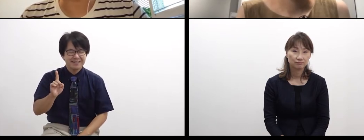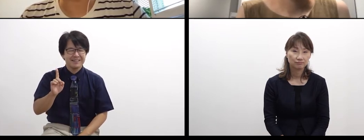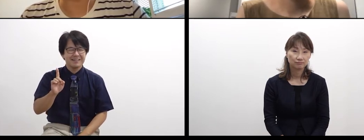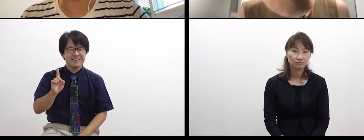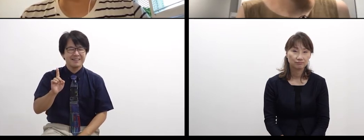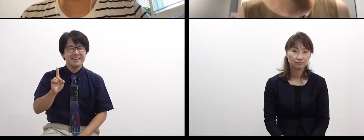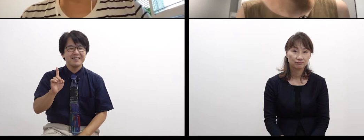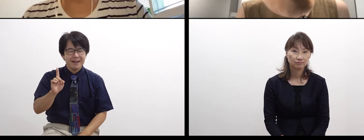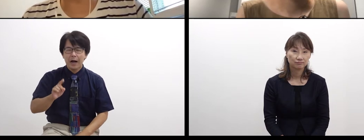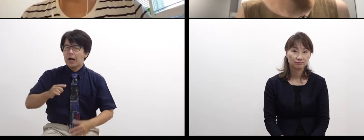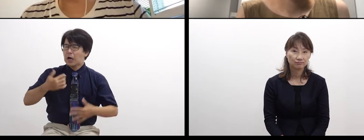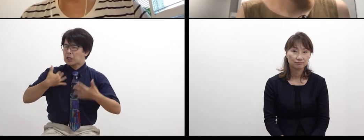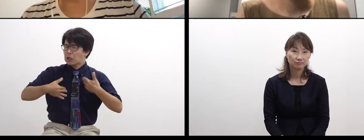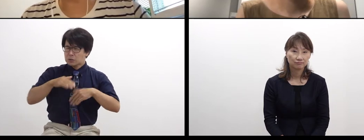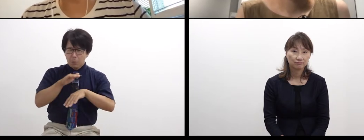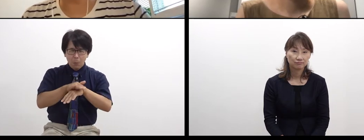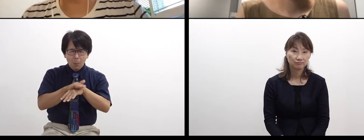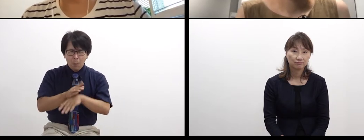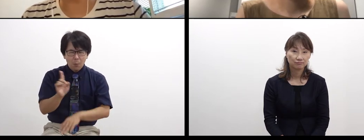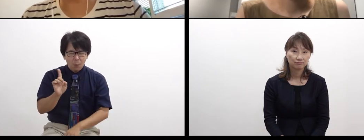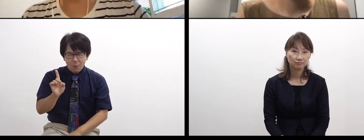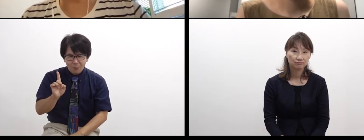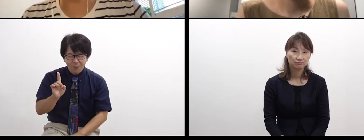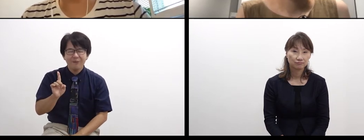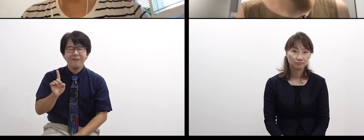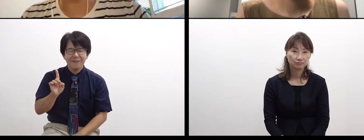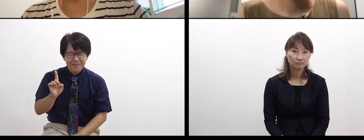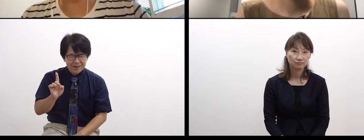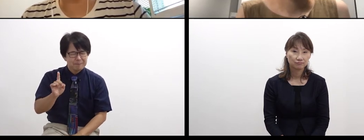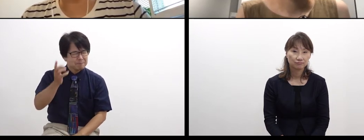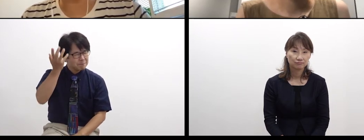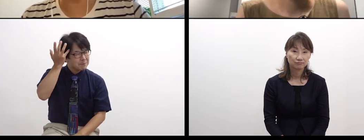it would also be different from